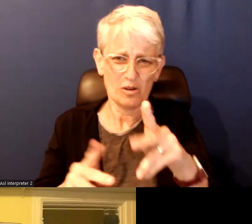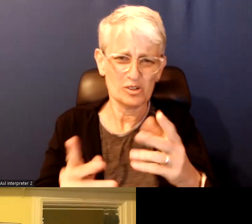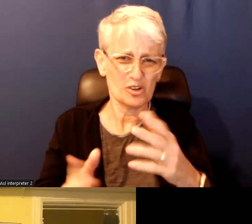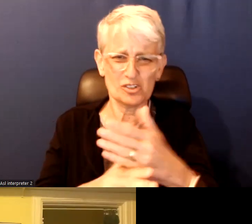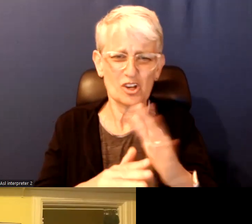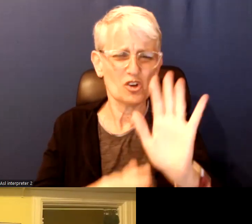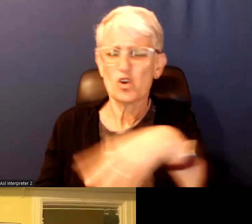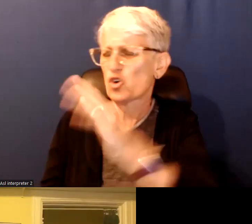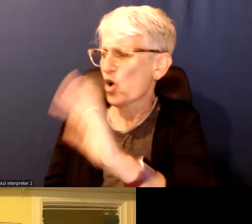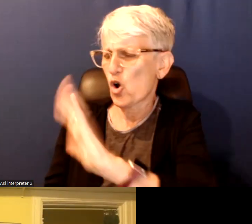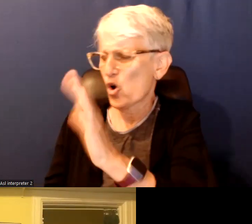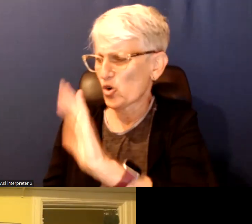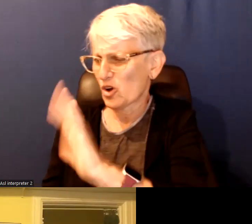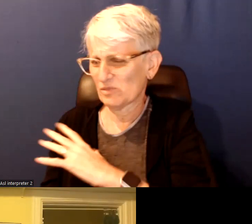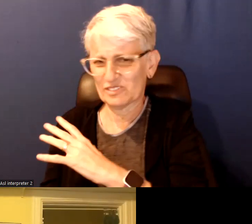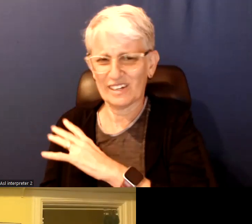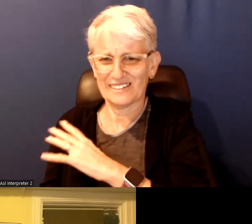No, it is fine I said what I had to say.